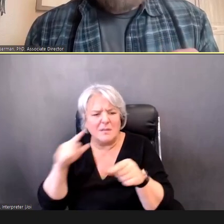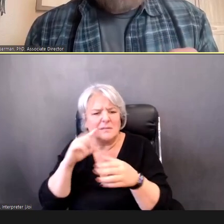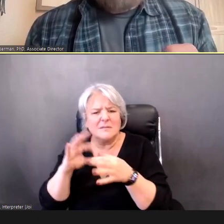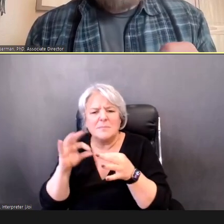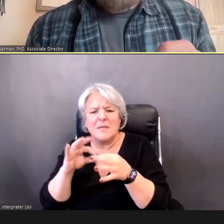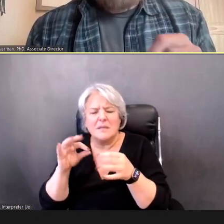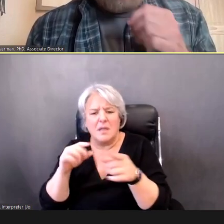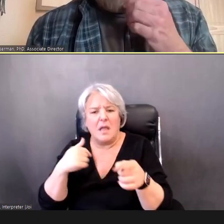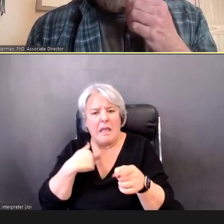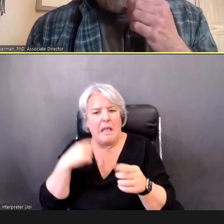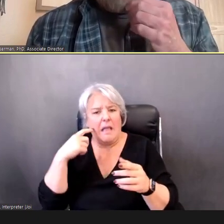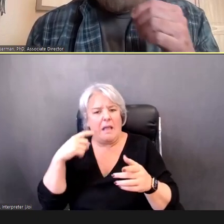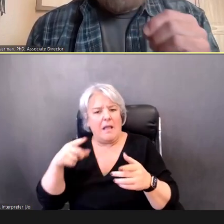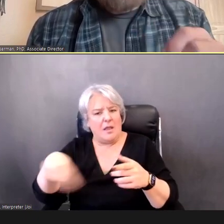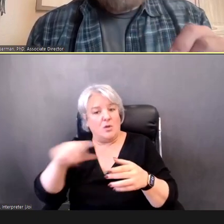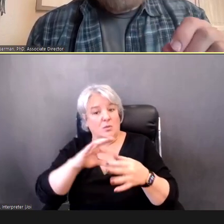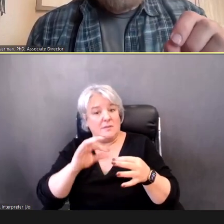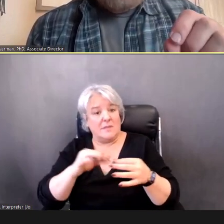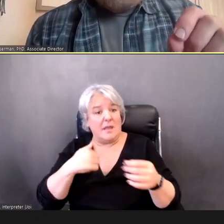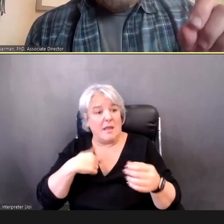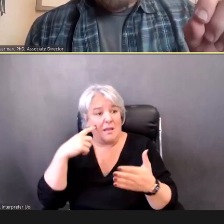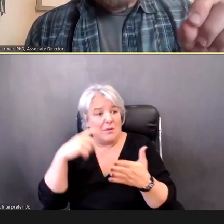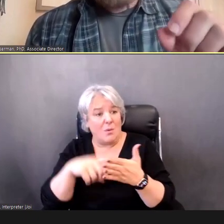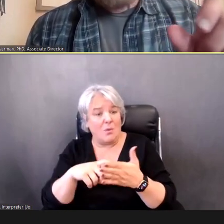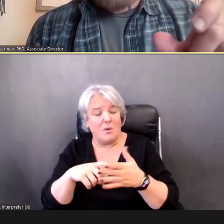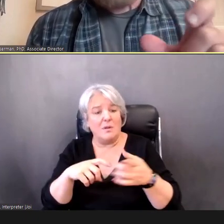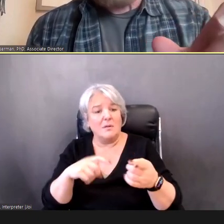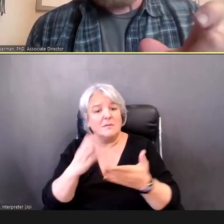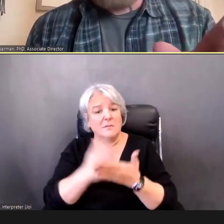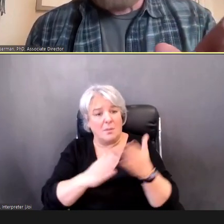that children who had -- who you were a little unsure about, and had